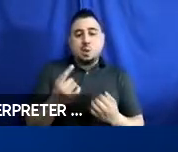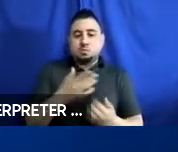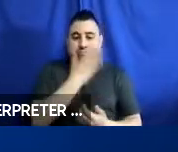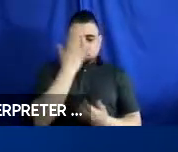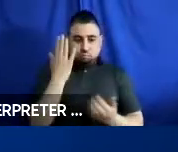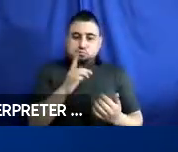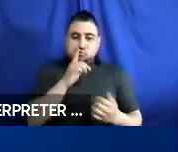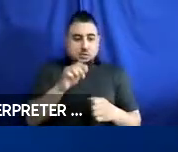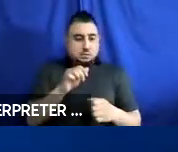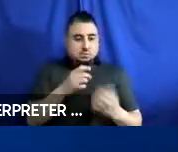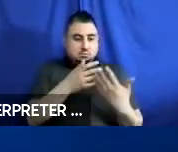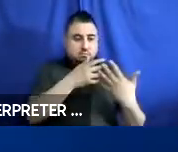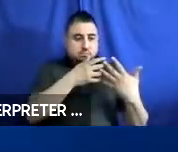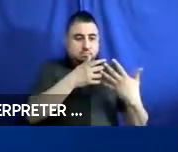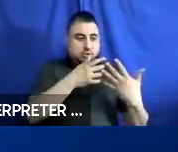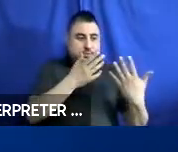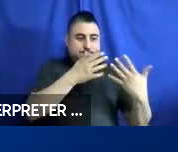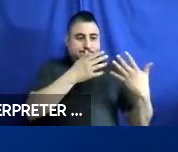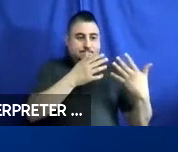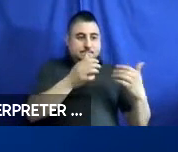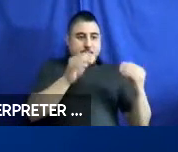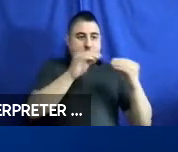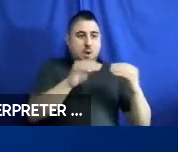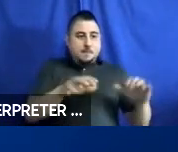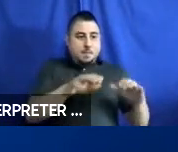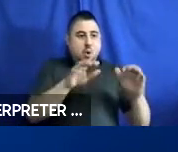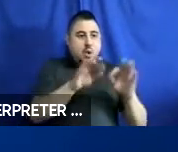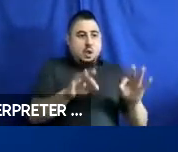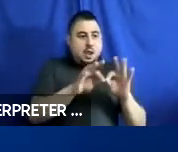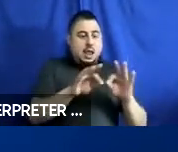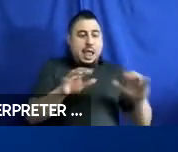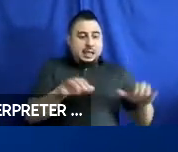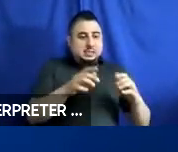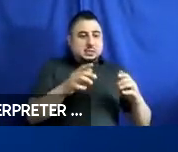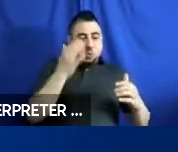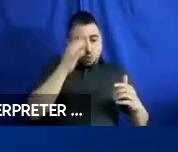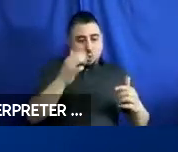with any of the more important activities of daily living that we know, or the primary